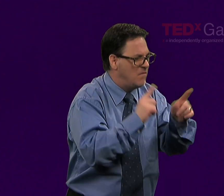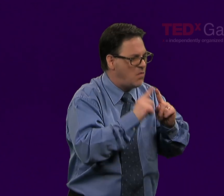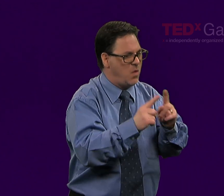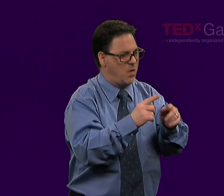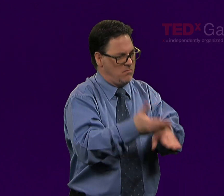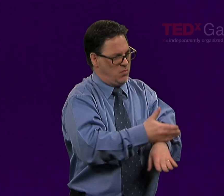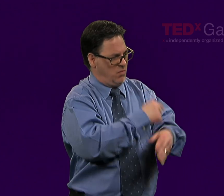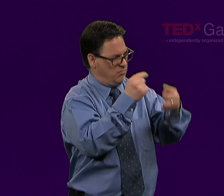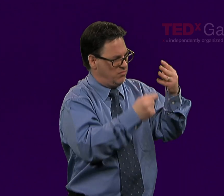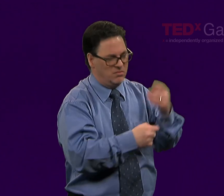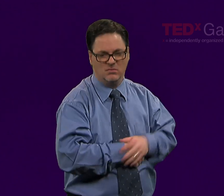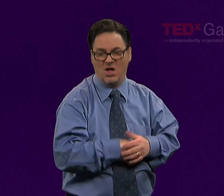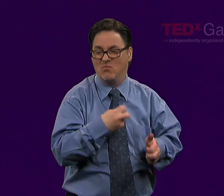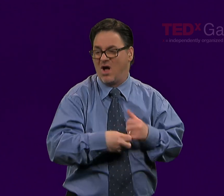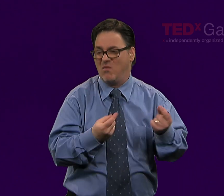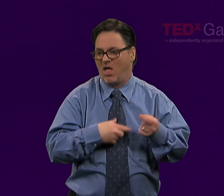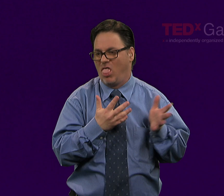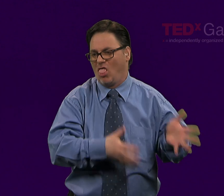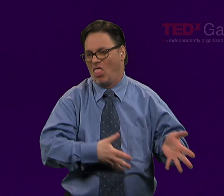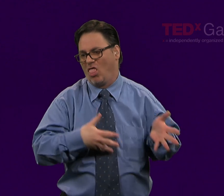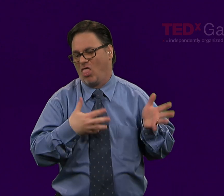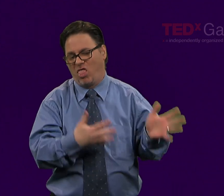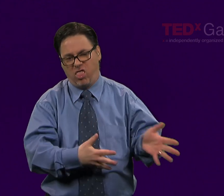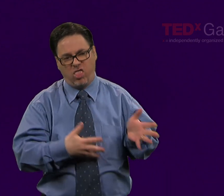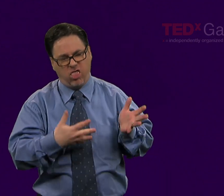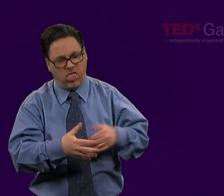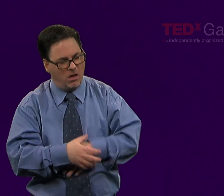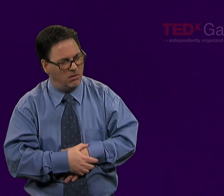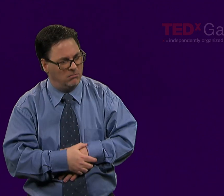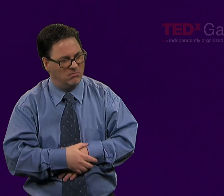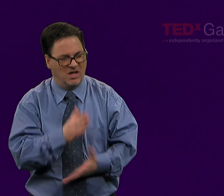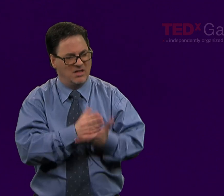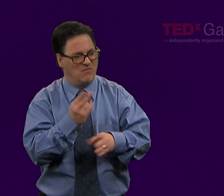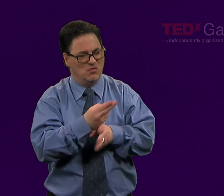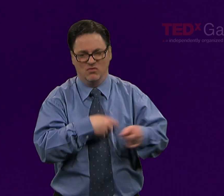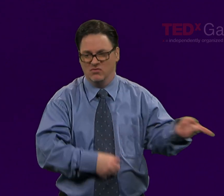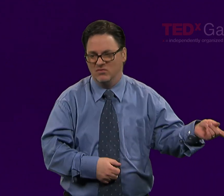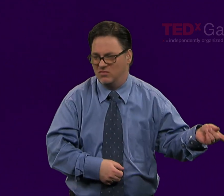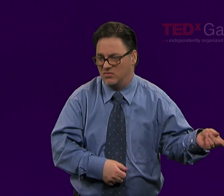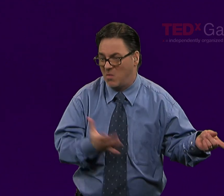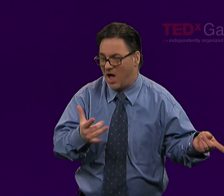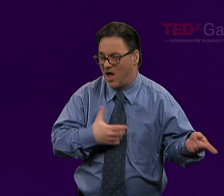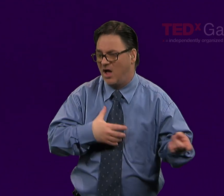on all of these sorts of things, much of it is wasted. It sits idle and we don't use most of it.